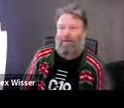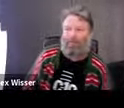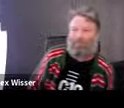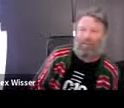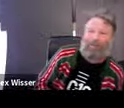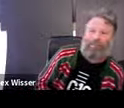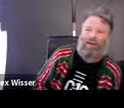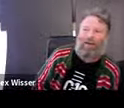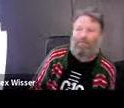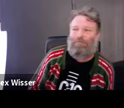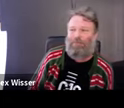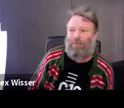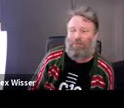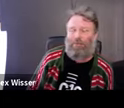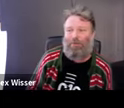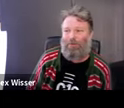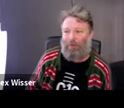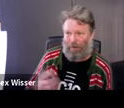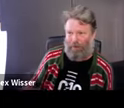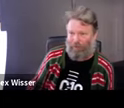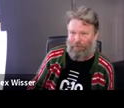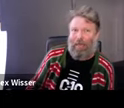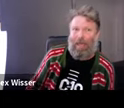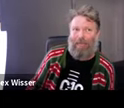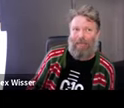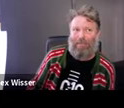fiction. We actually got complaints to council from that one, which we